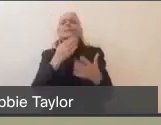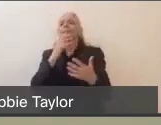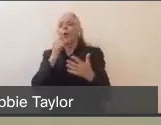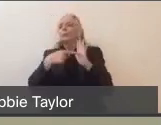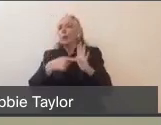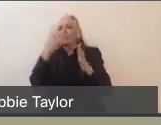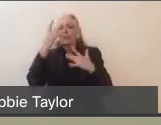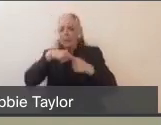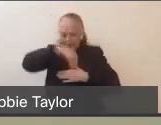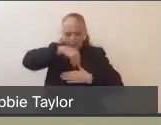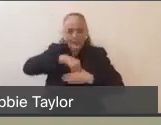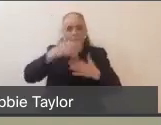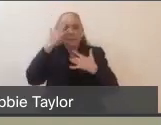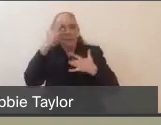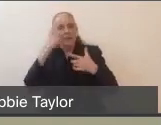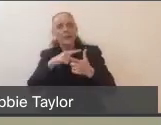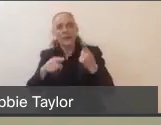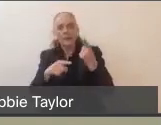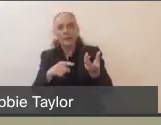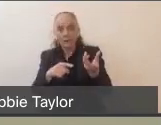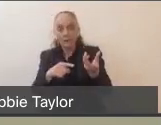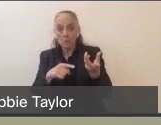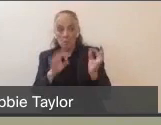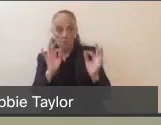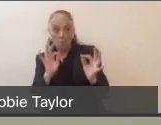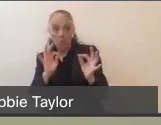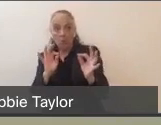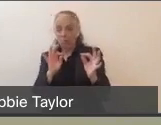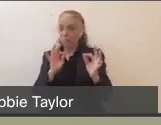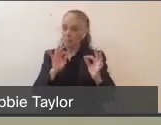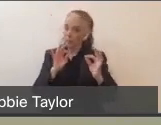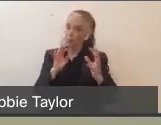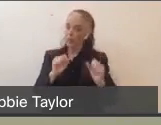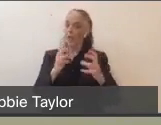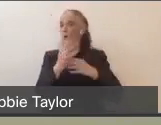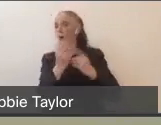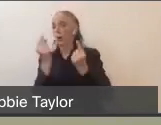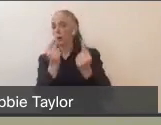how long will you be immune to a future version of COVID-19? So there's a lot of research that needs to be done.